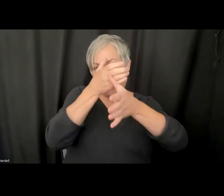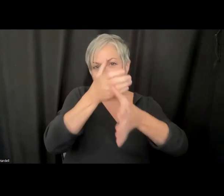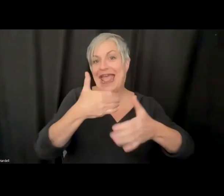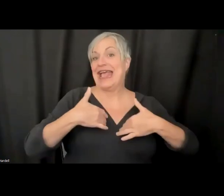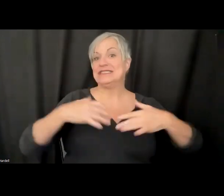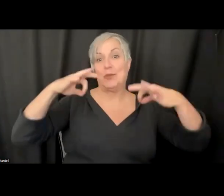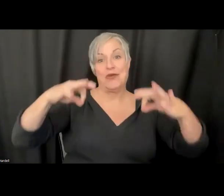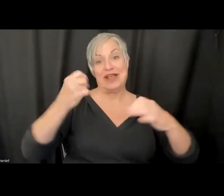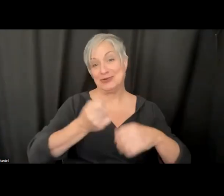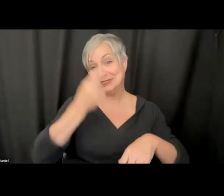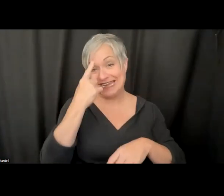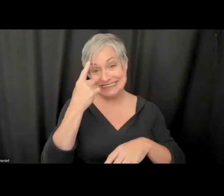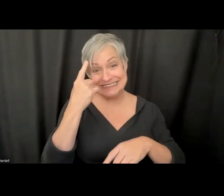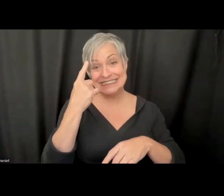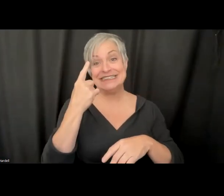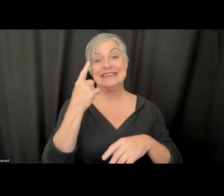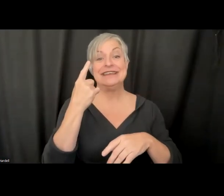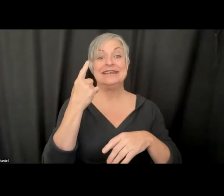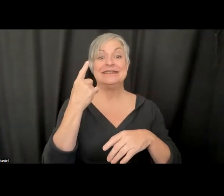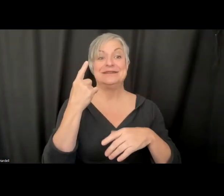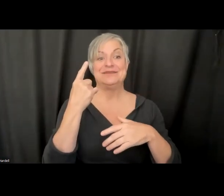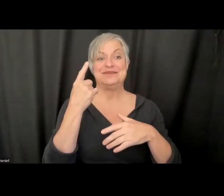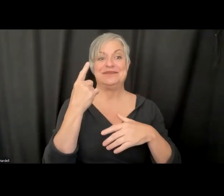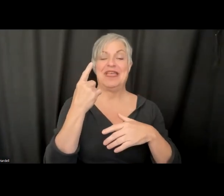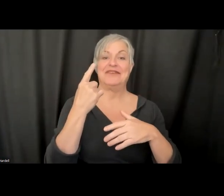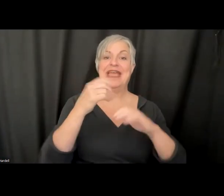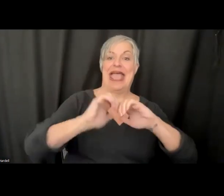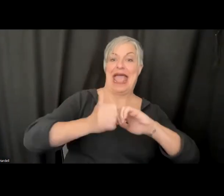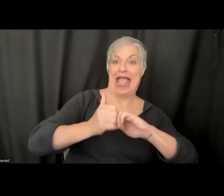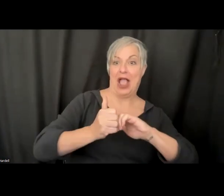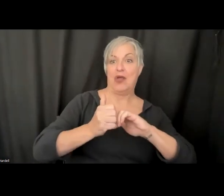understanding of exactly how to make all of this accessible.